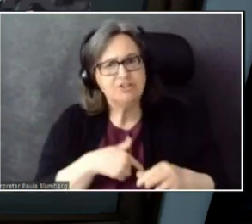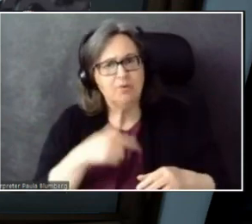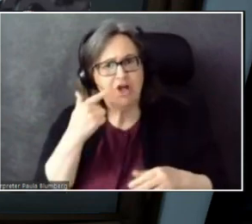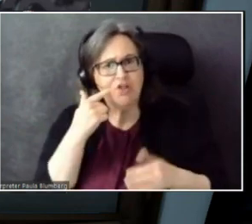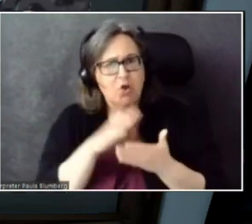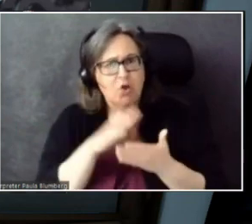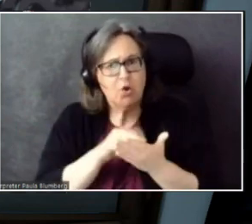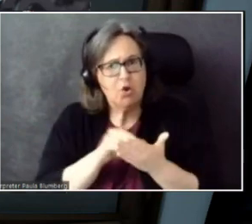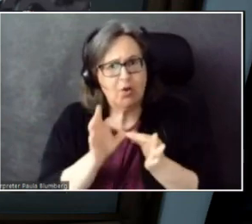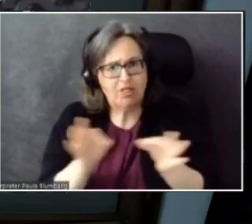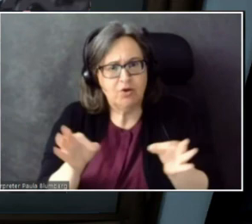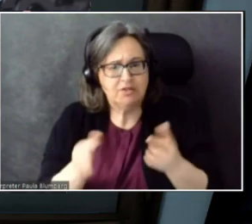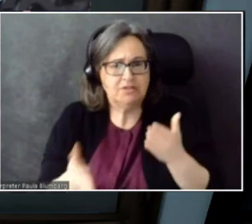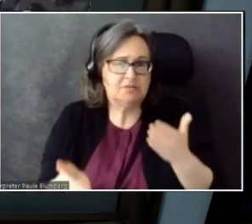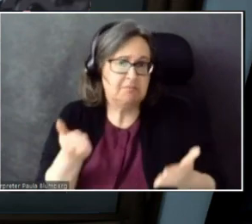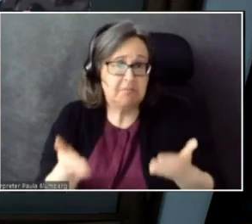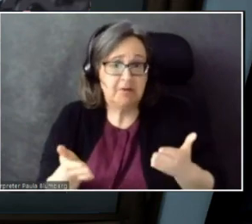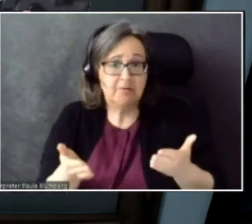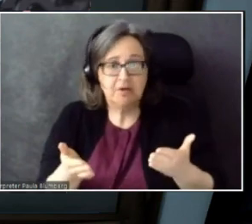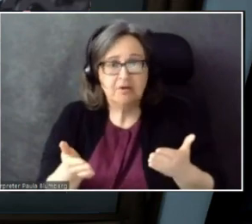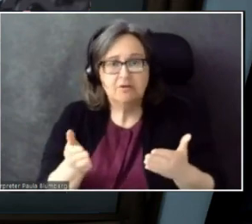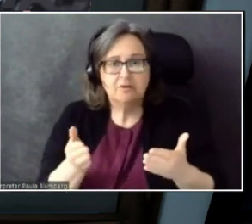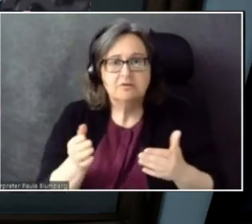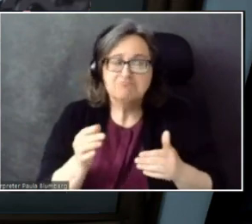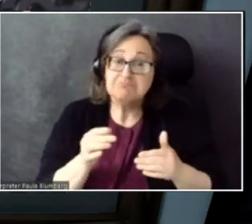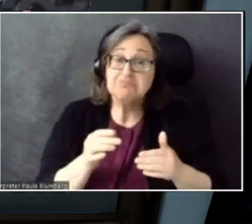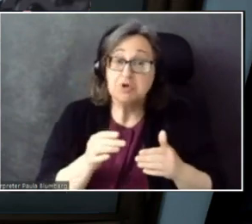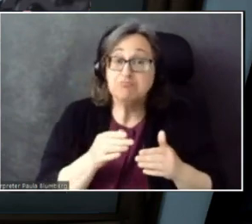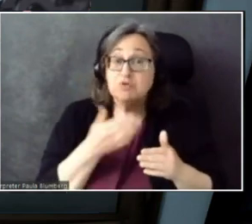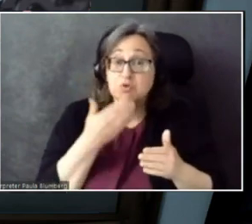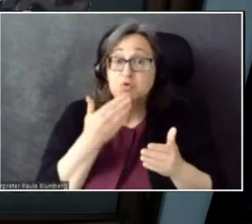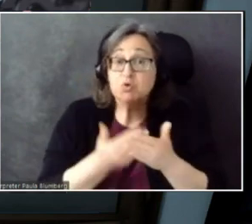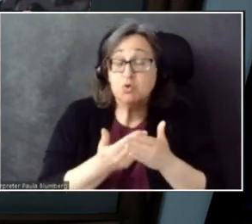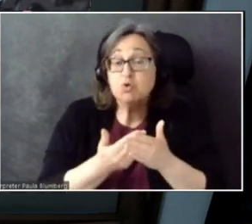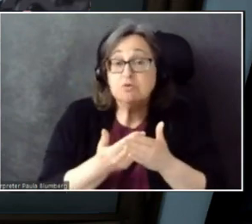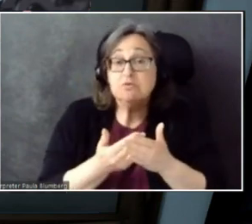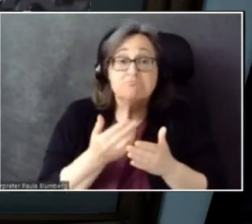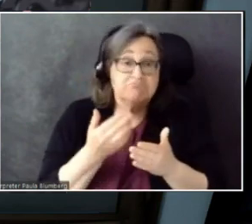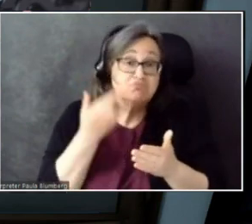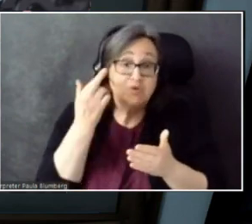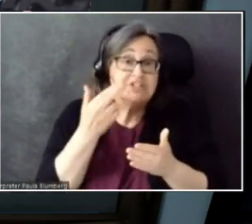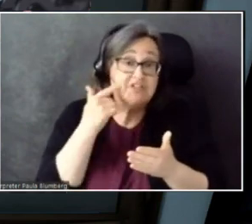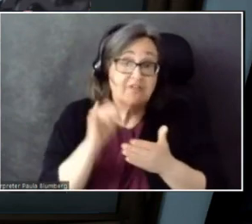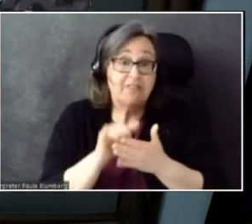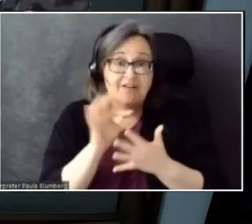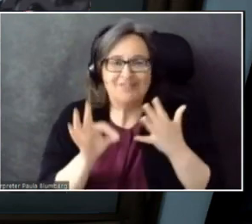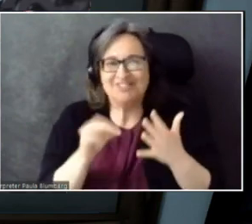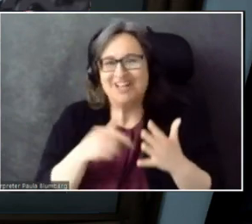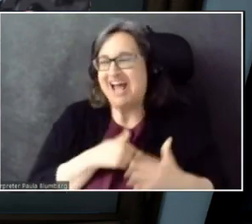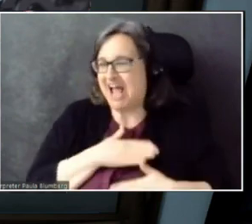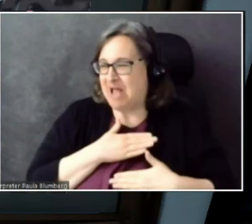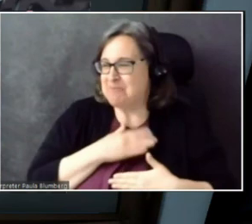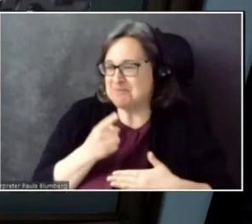be a primary scenario for that feature. So I'm glad you're using AltSpace to learn.